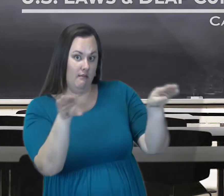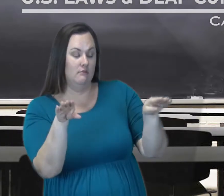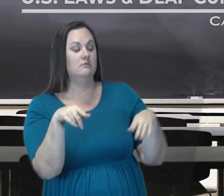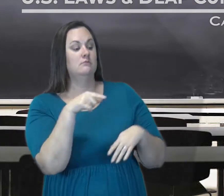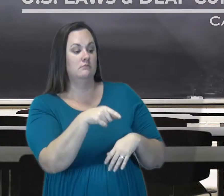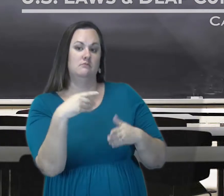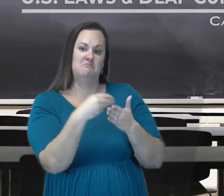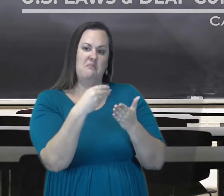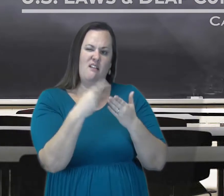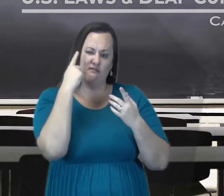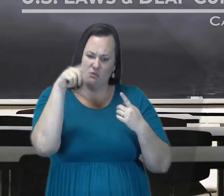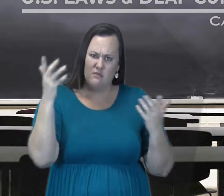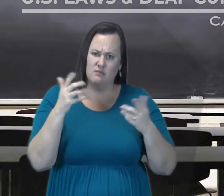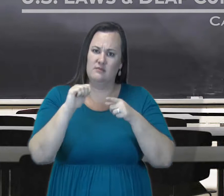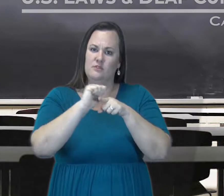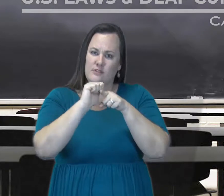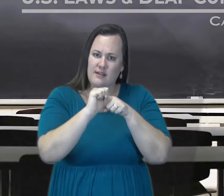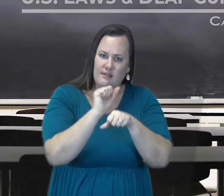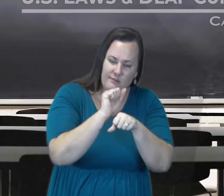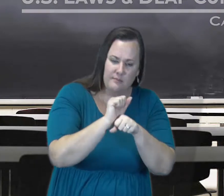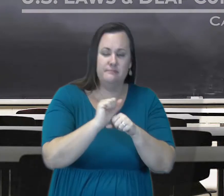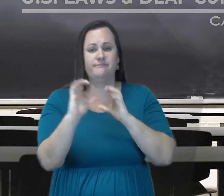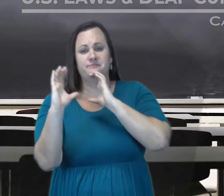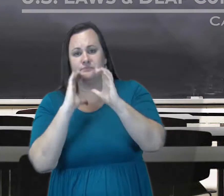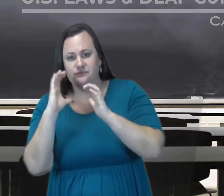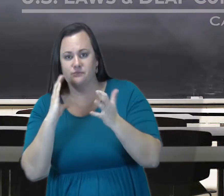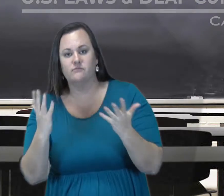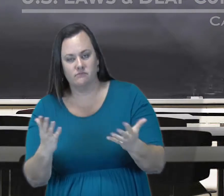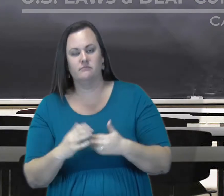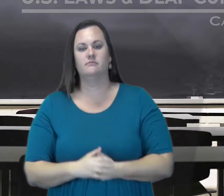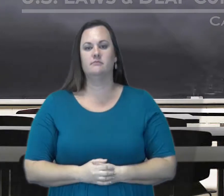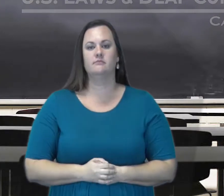government funding to the state level to provide training work support and